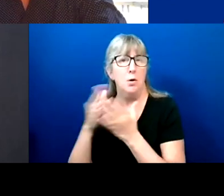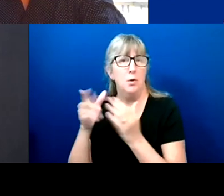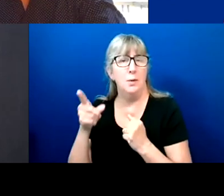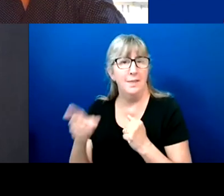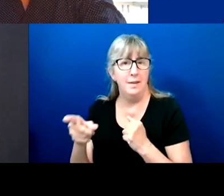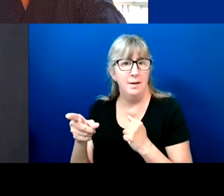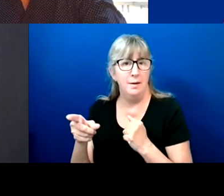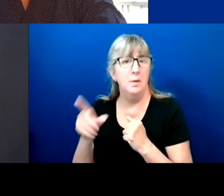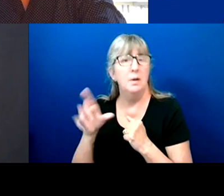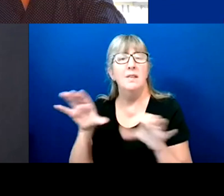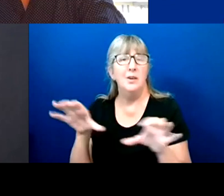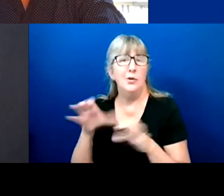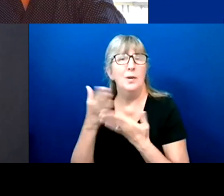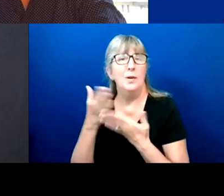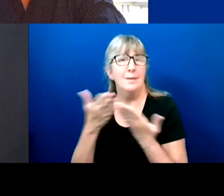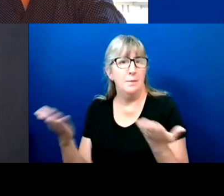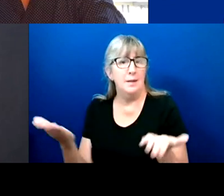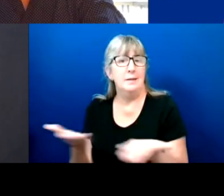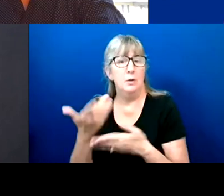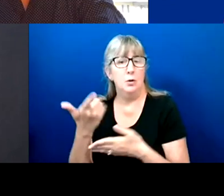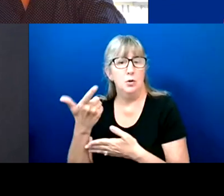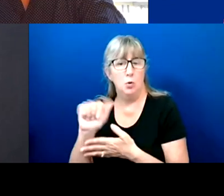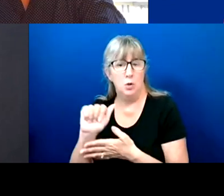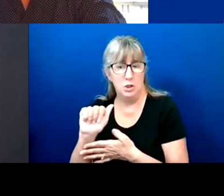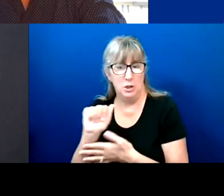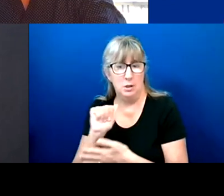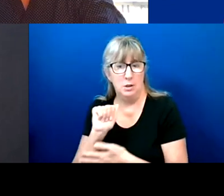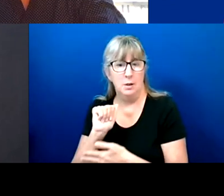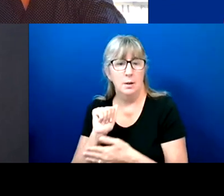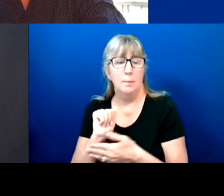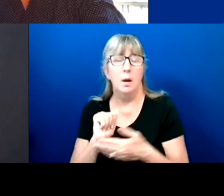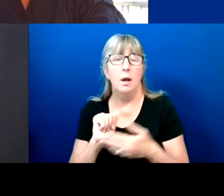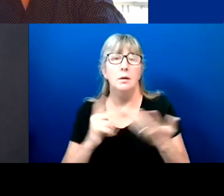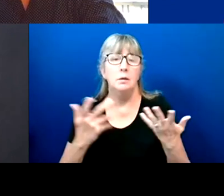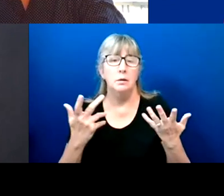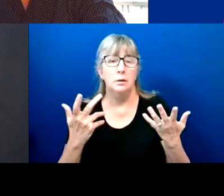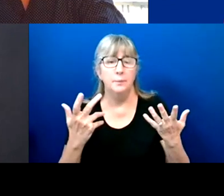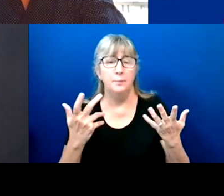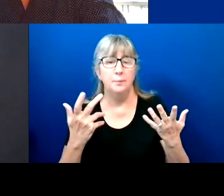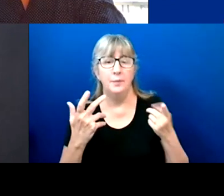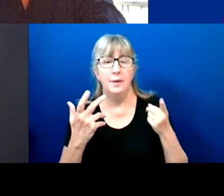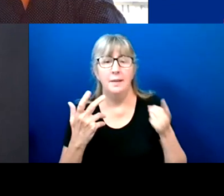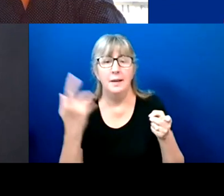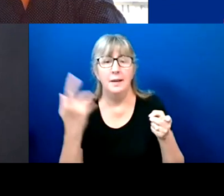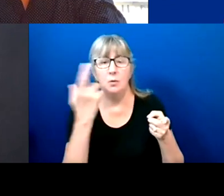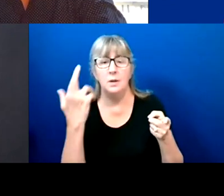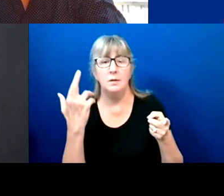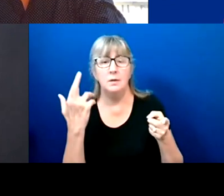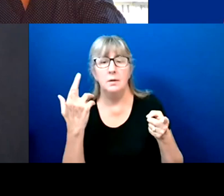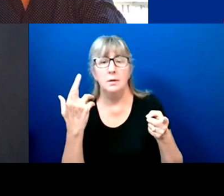But it's simply that is why I have the mentality that I have.